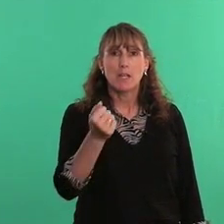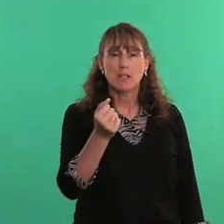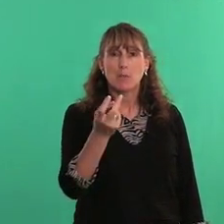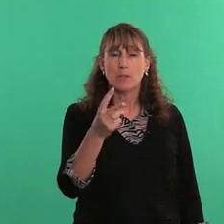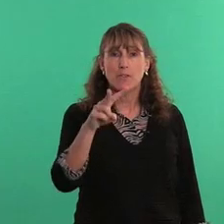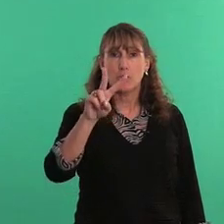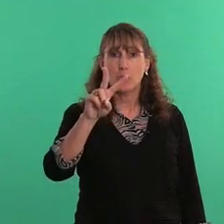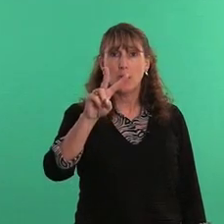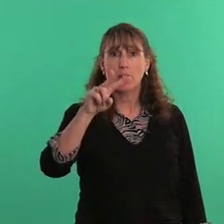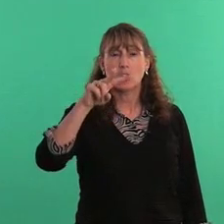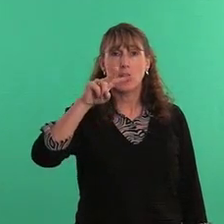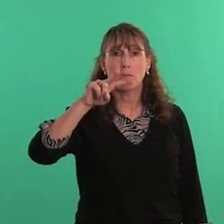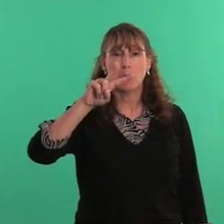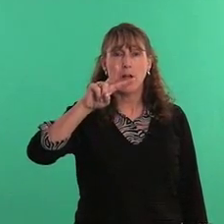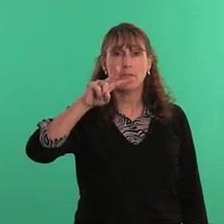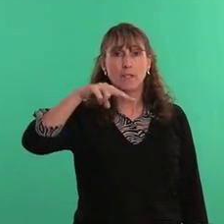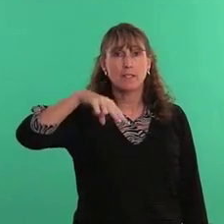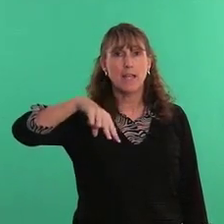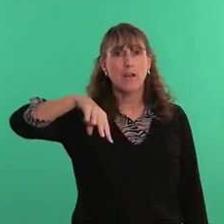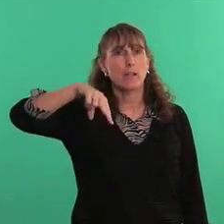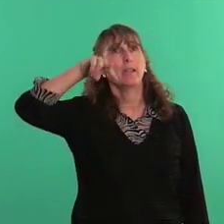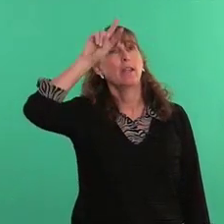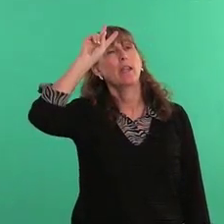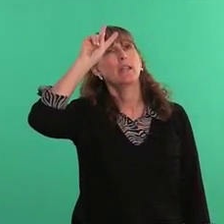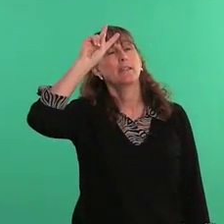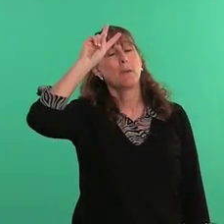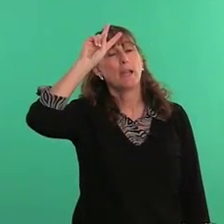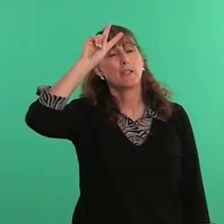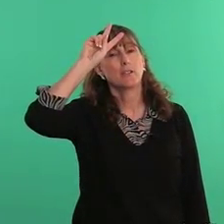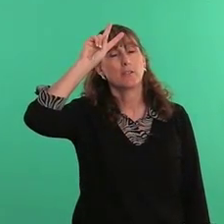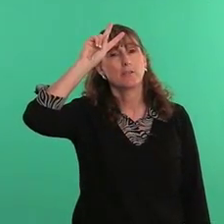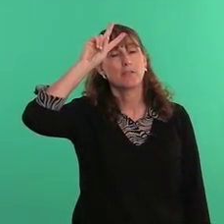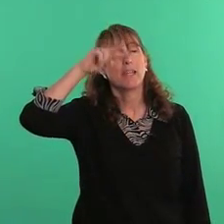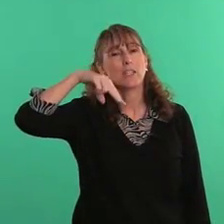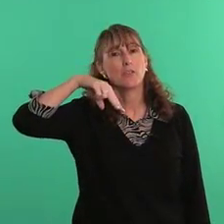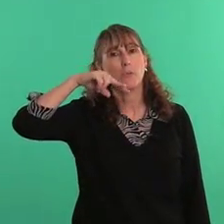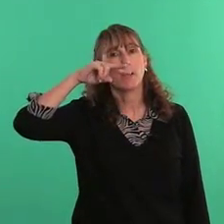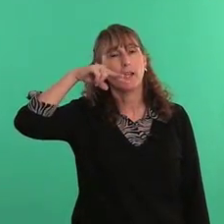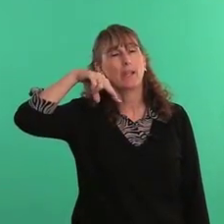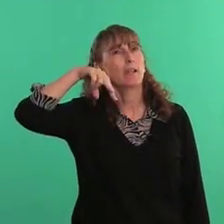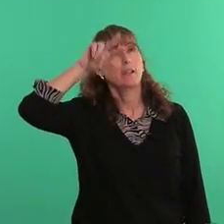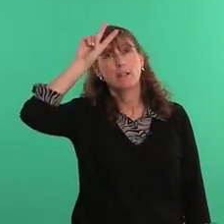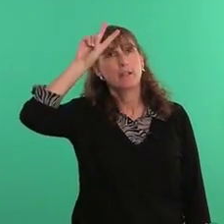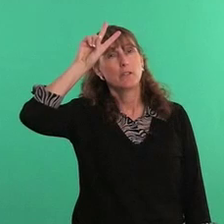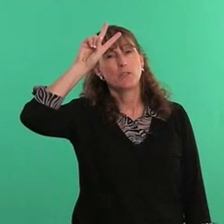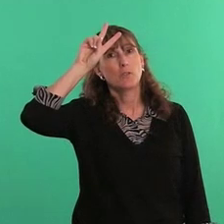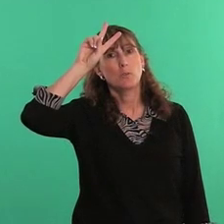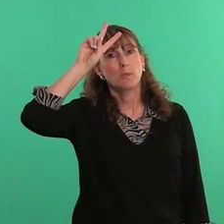is with the two handshape palm facing out hitting the back of your, hitting your forehead - stupid